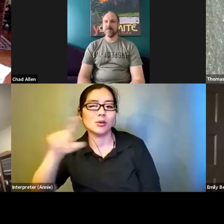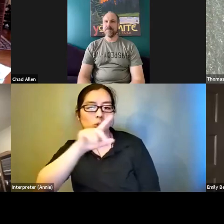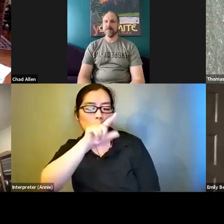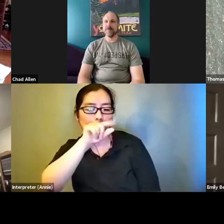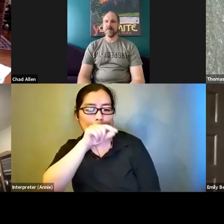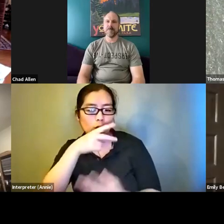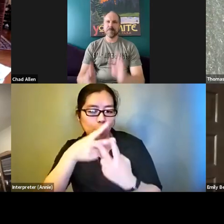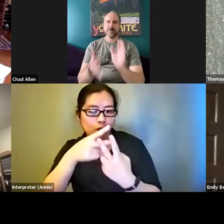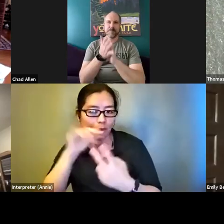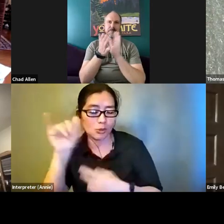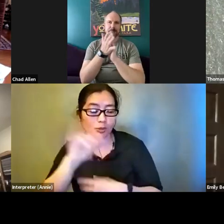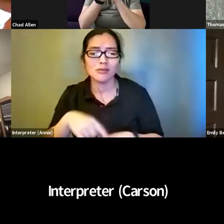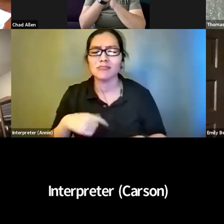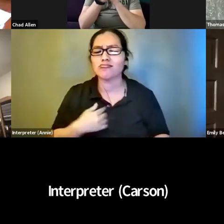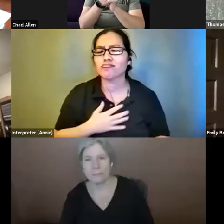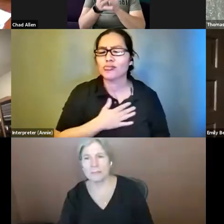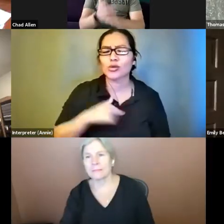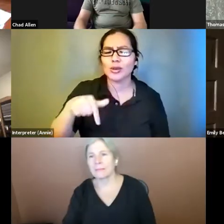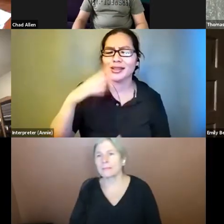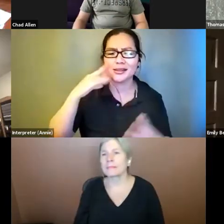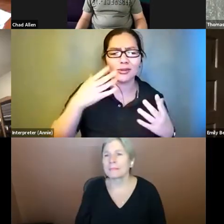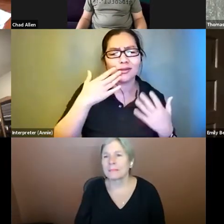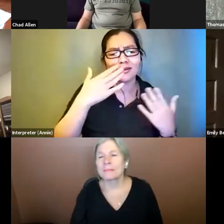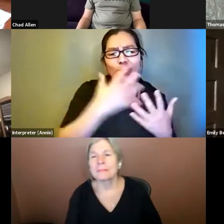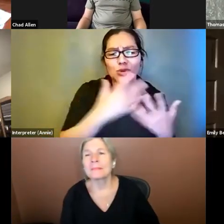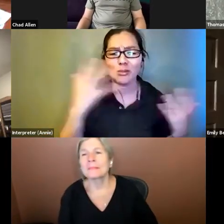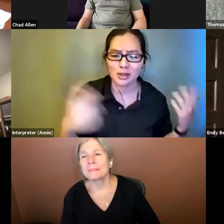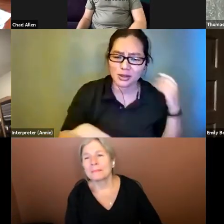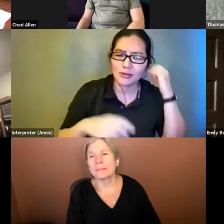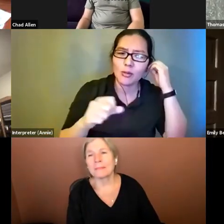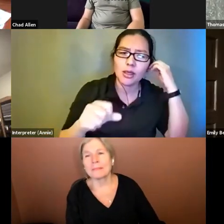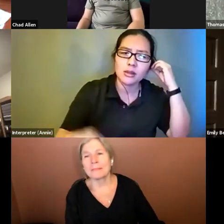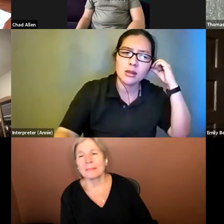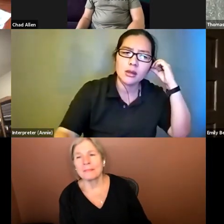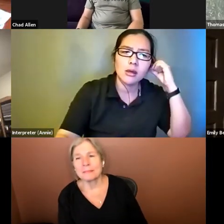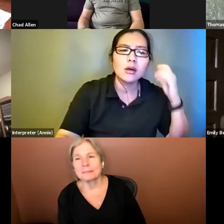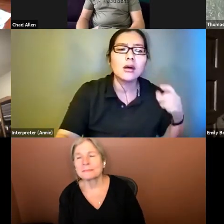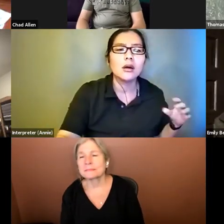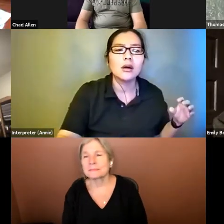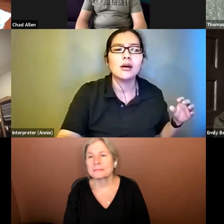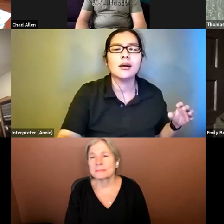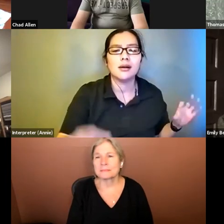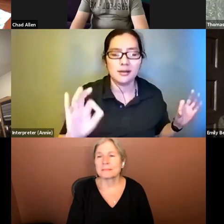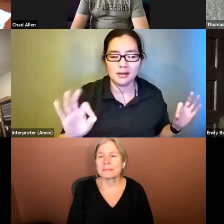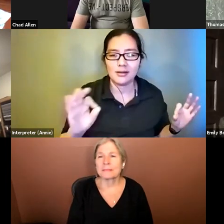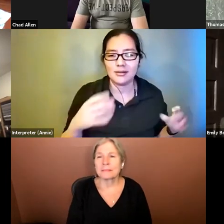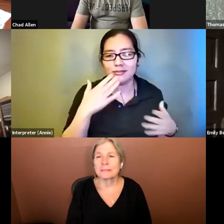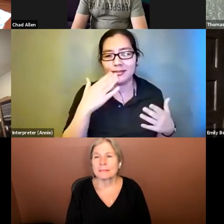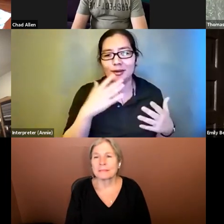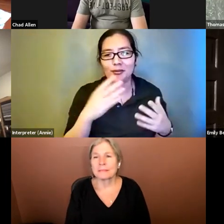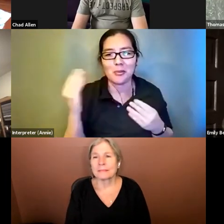fun, everybody. Emily Beitiks: Thank you all of